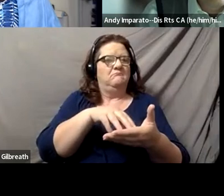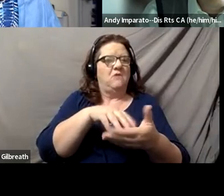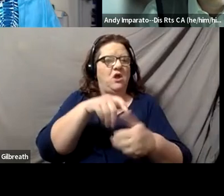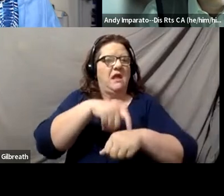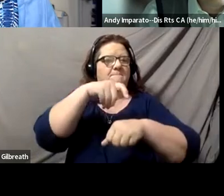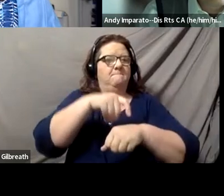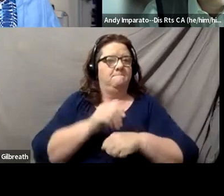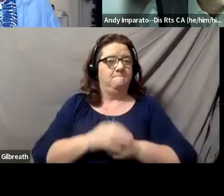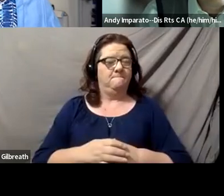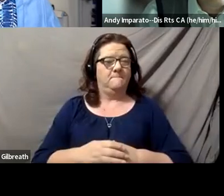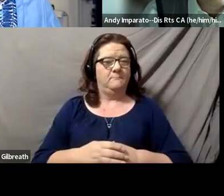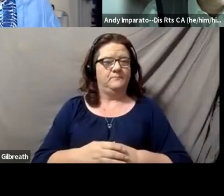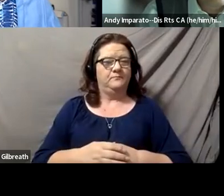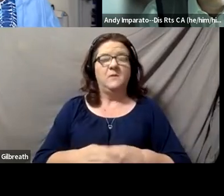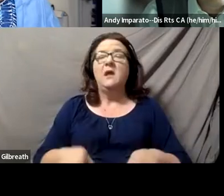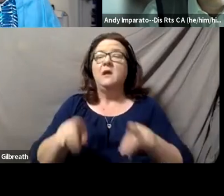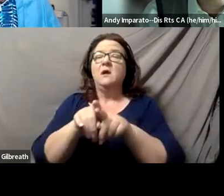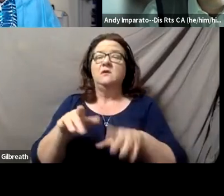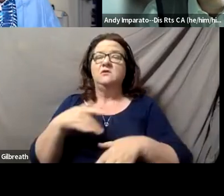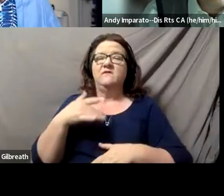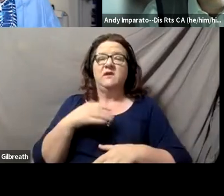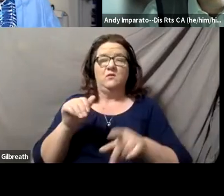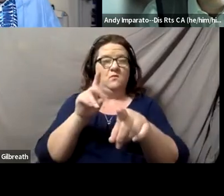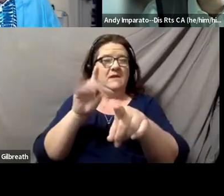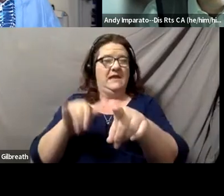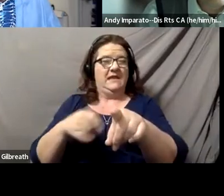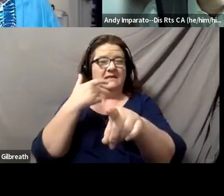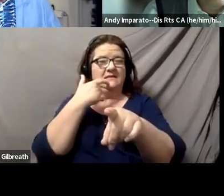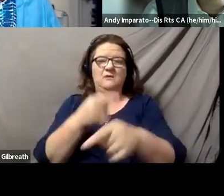I also feel that what Andy is saying is right on the money,